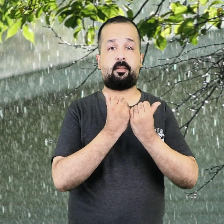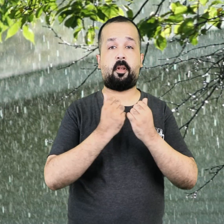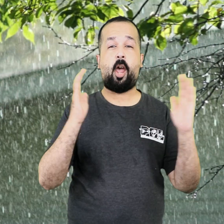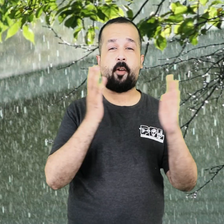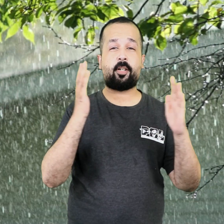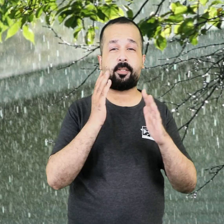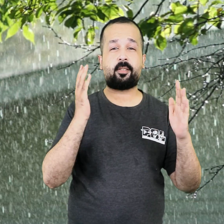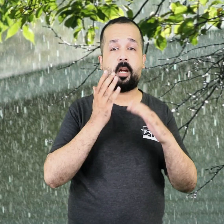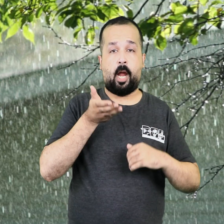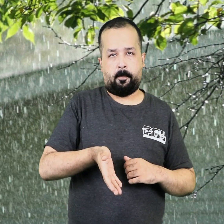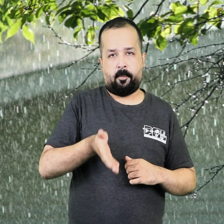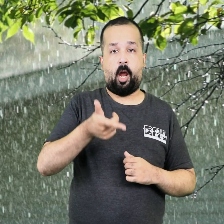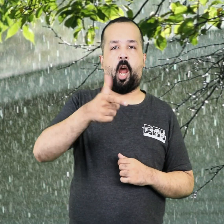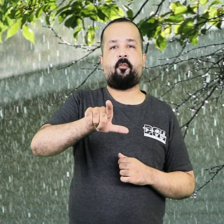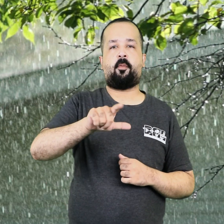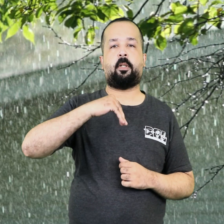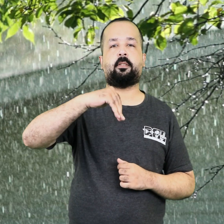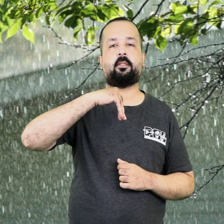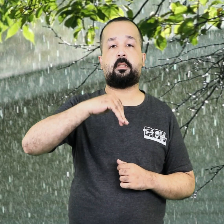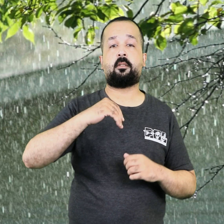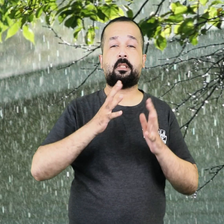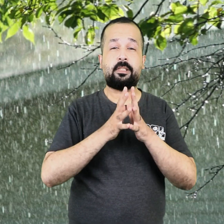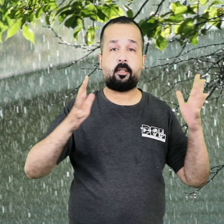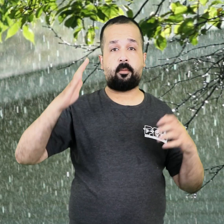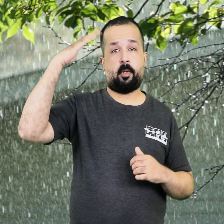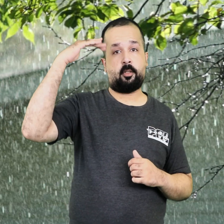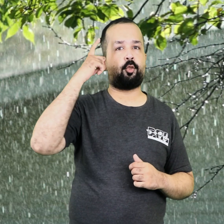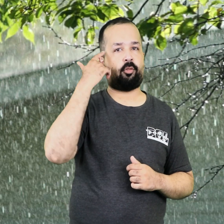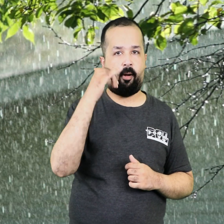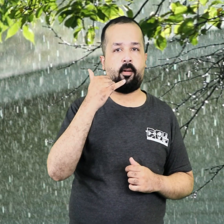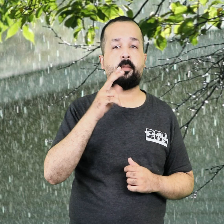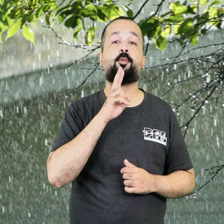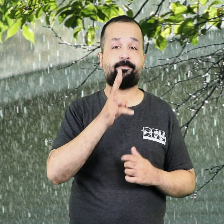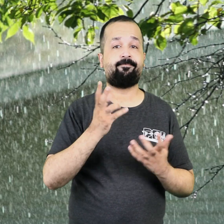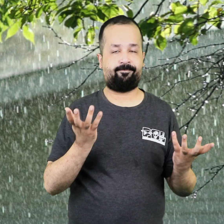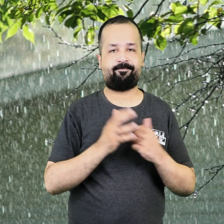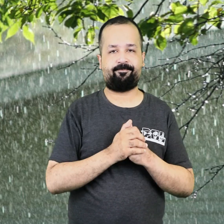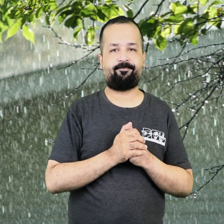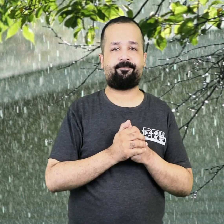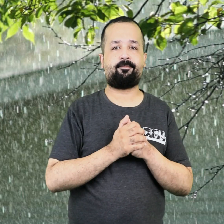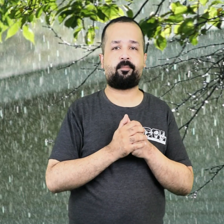The meteorological department has predicted more rain this week.